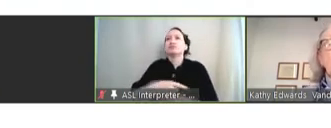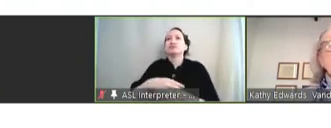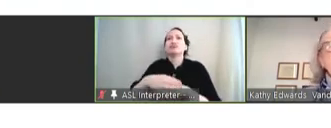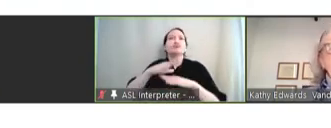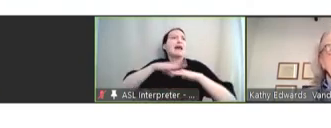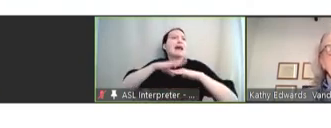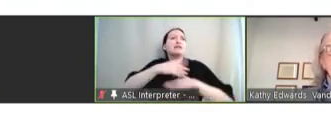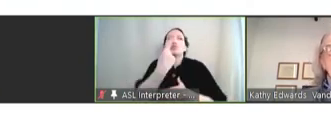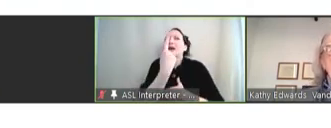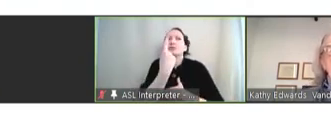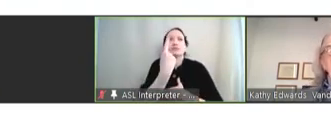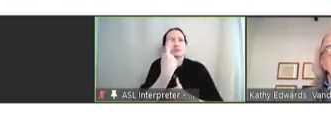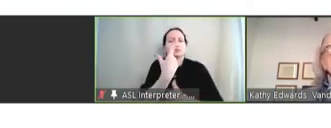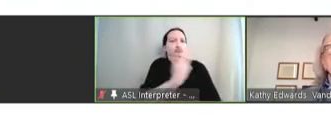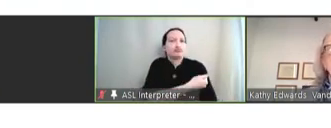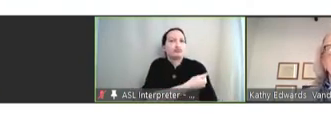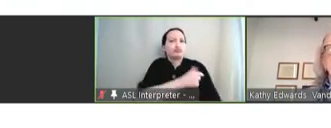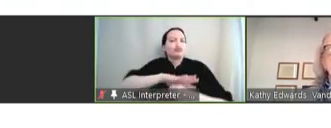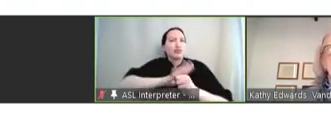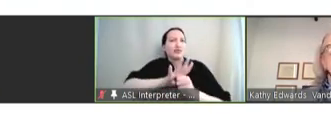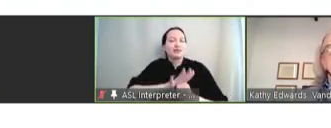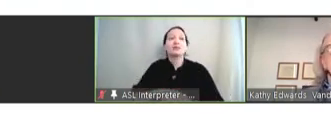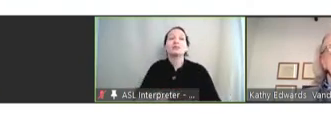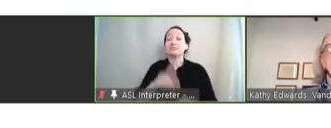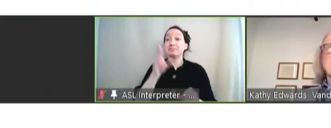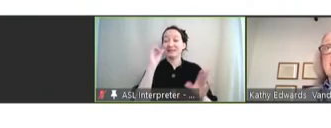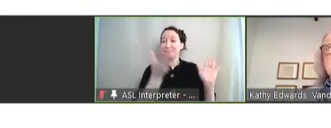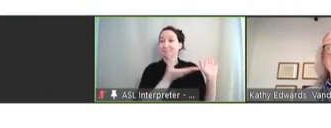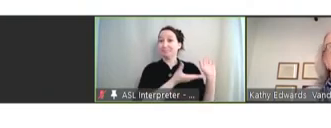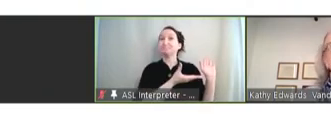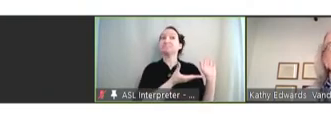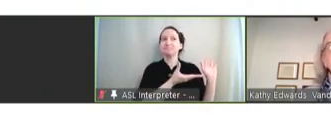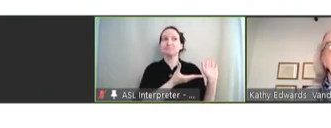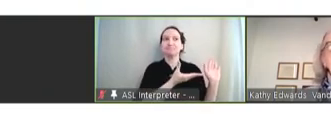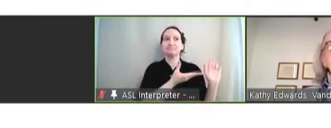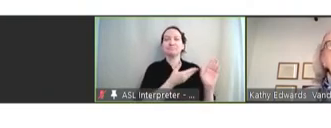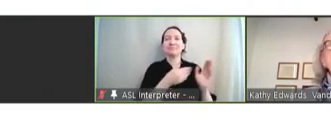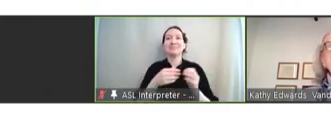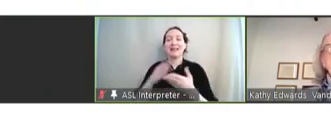COVID vaccine. As you can see here, there is a disparity in those that